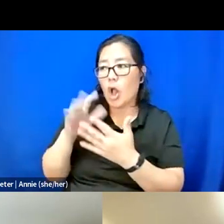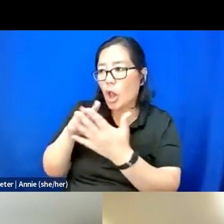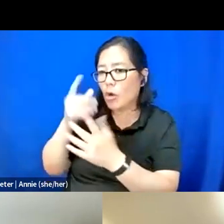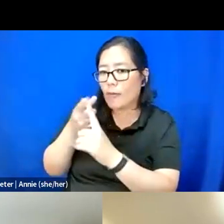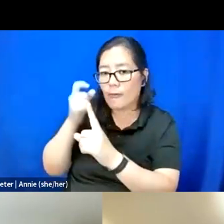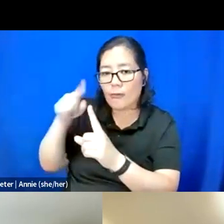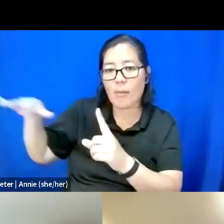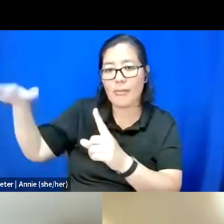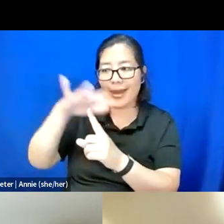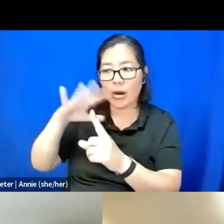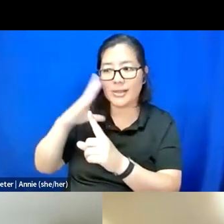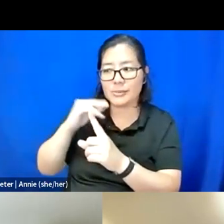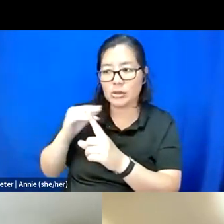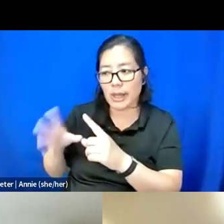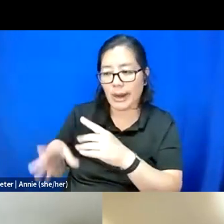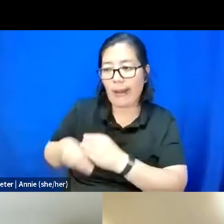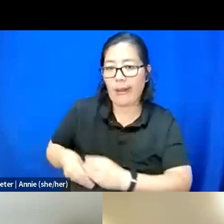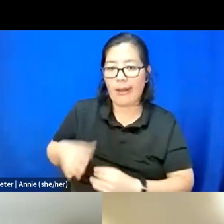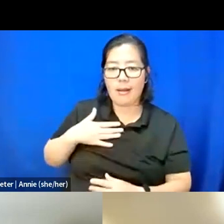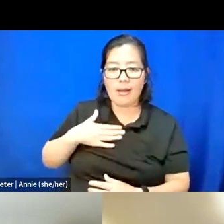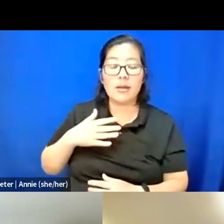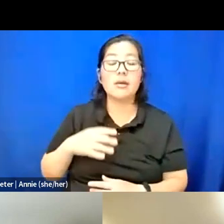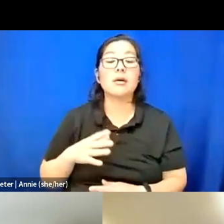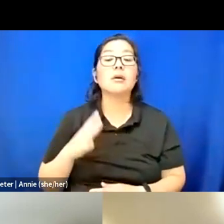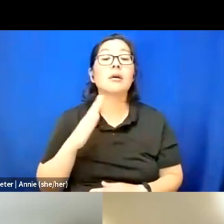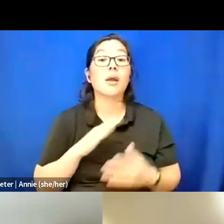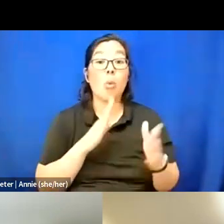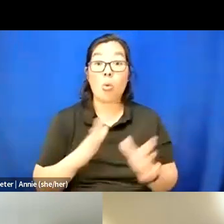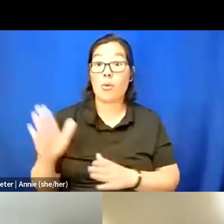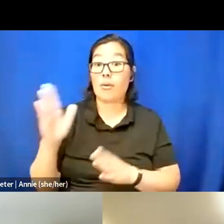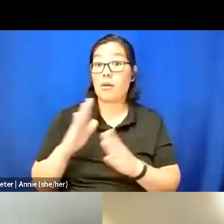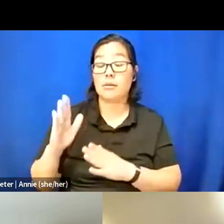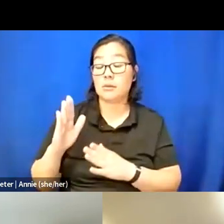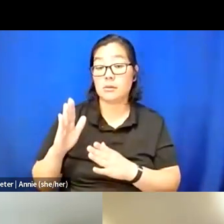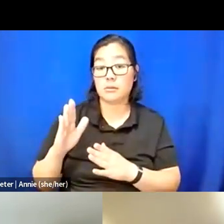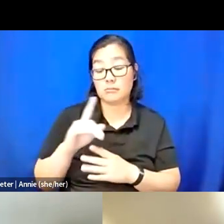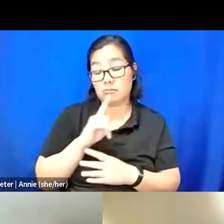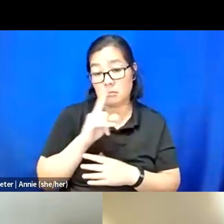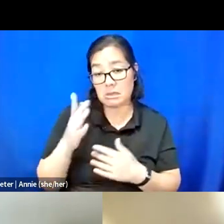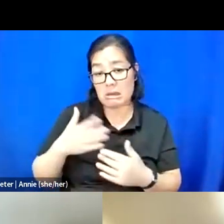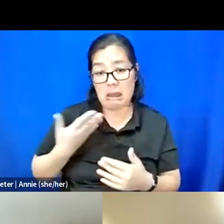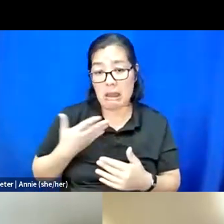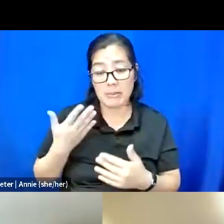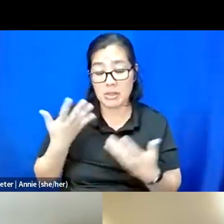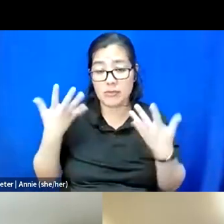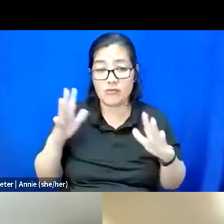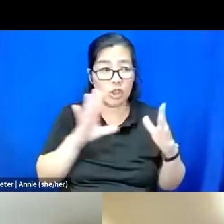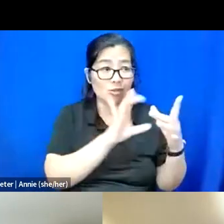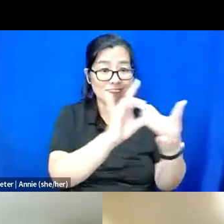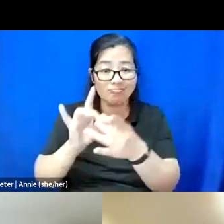Yeah. And as far as organizing, I'm just really happy to have connected with everyone here.